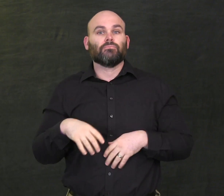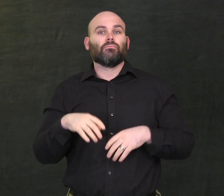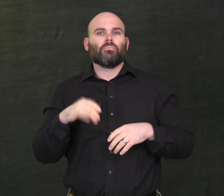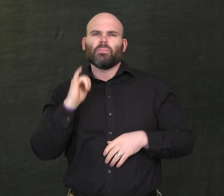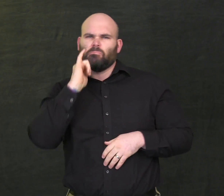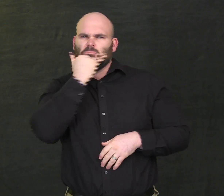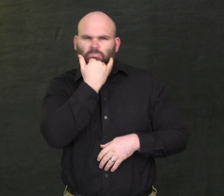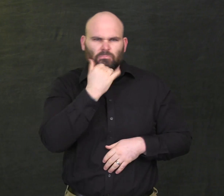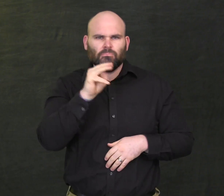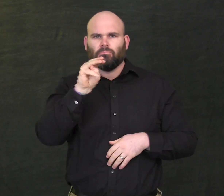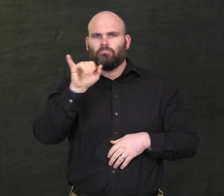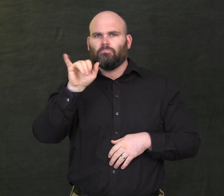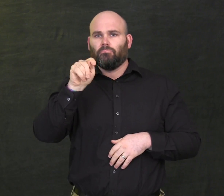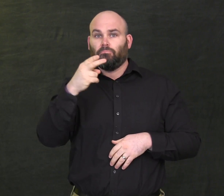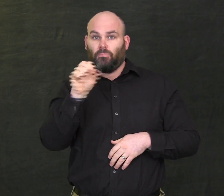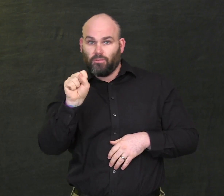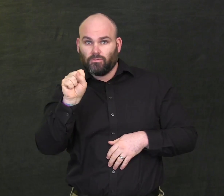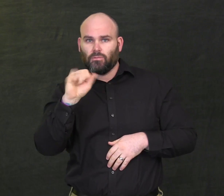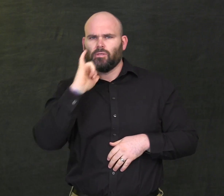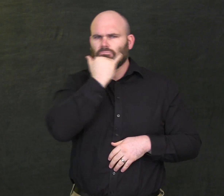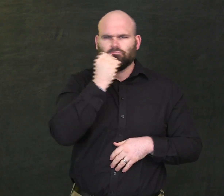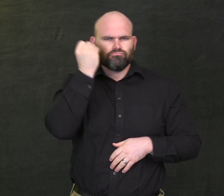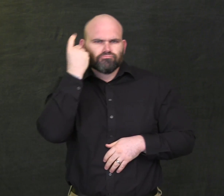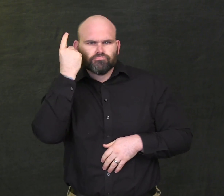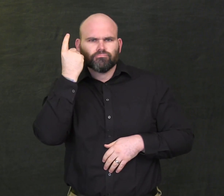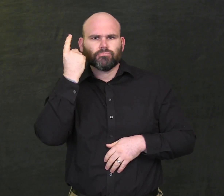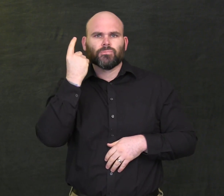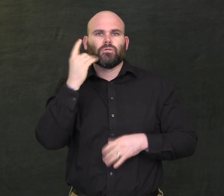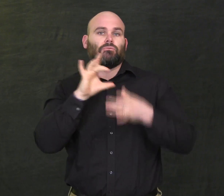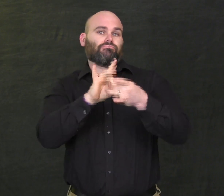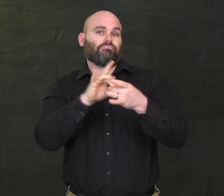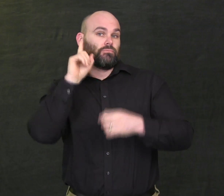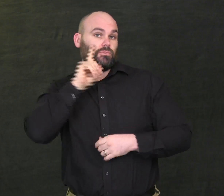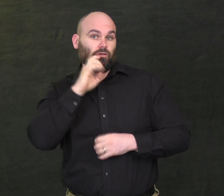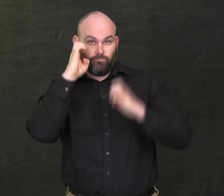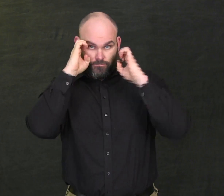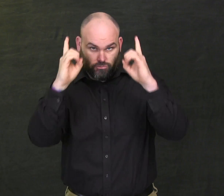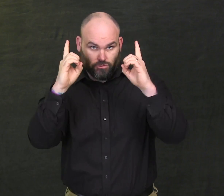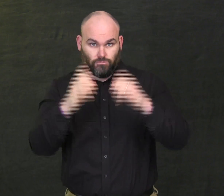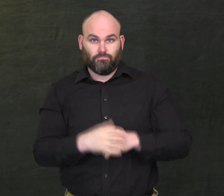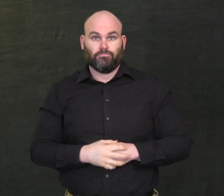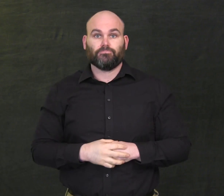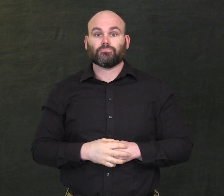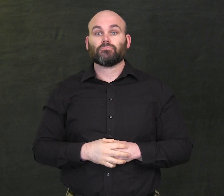“Myths and Misunderstandings in Deaf Education.”